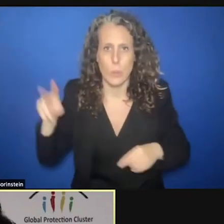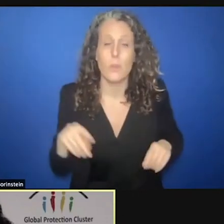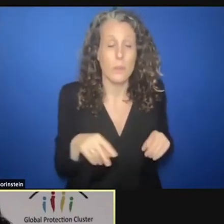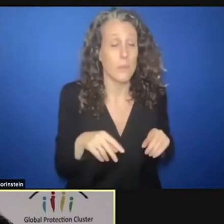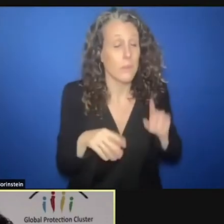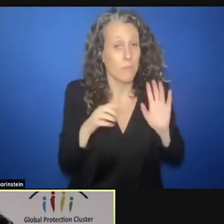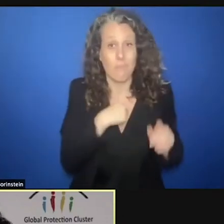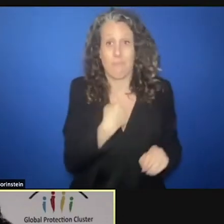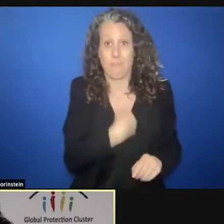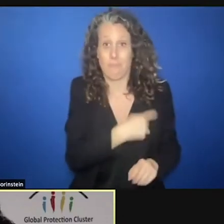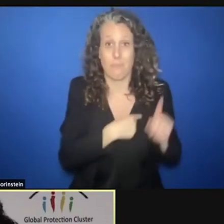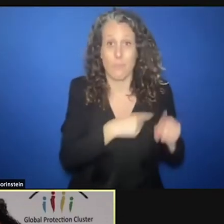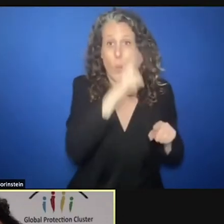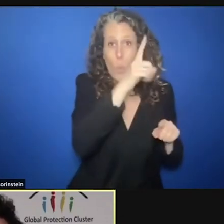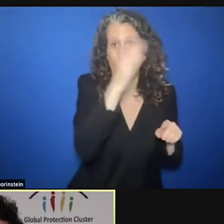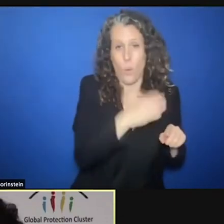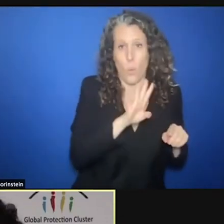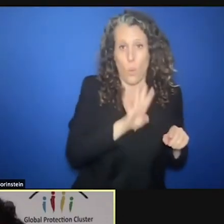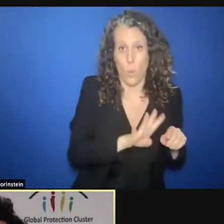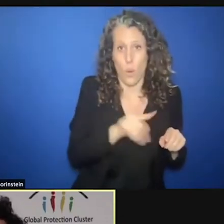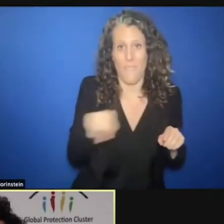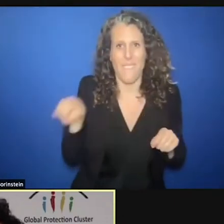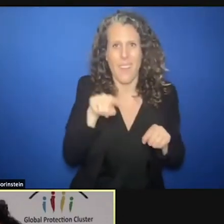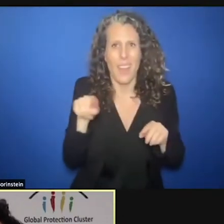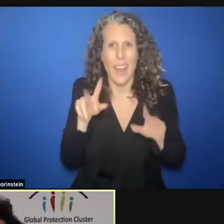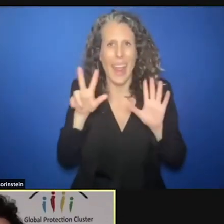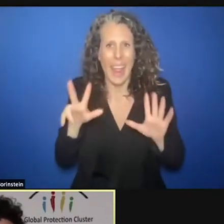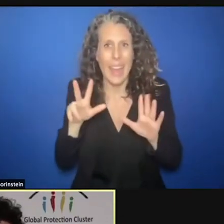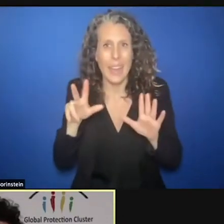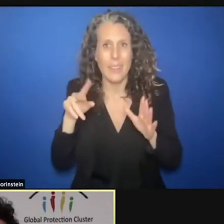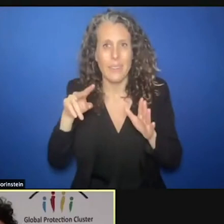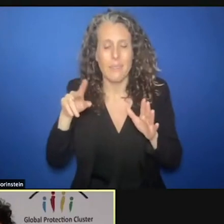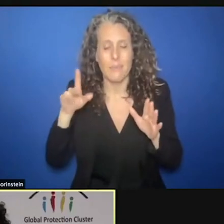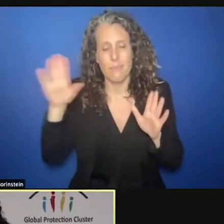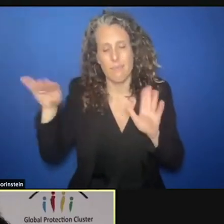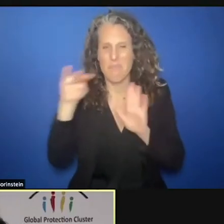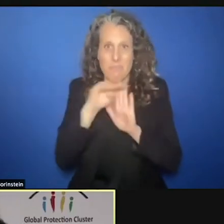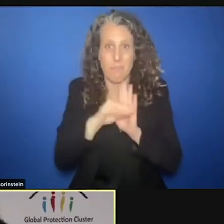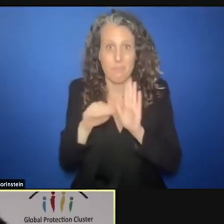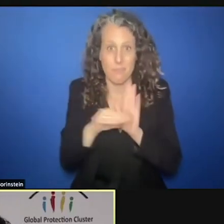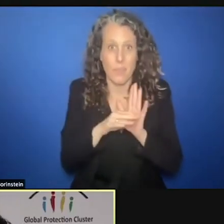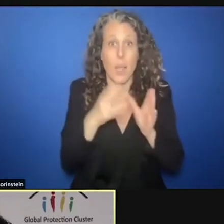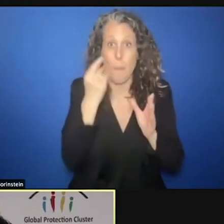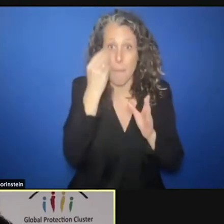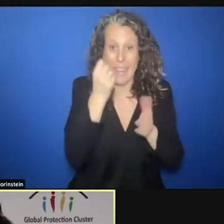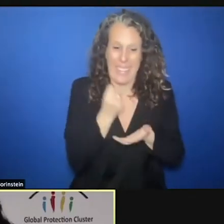eight planned, will be directed from, and directed to local actors. This is